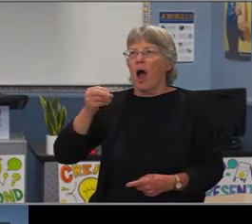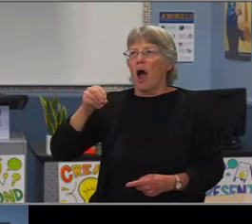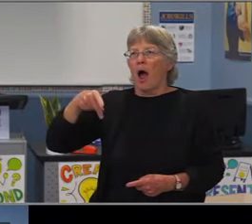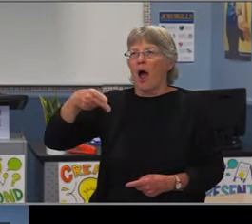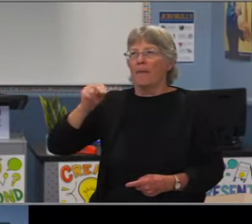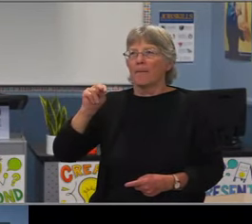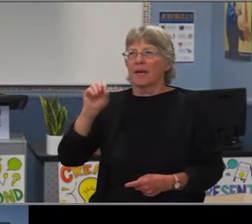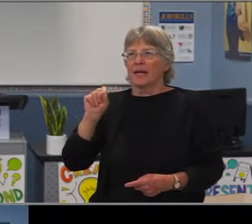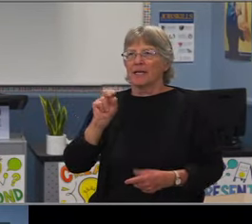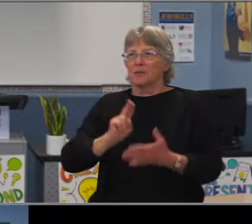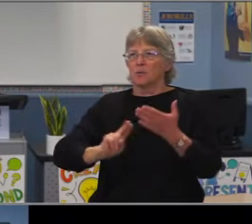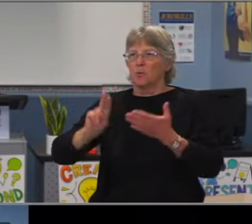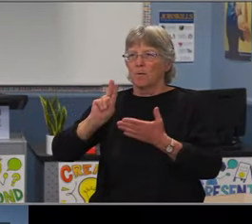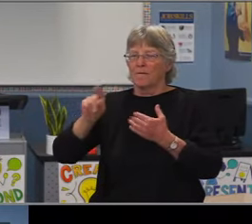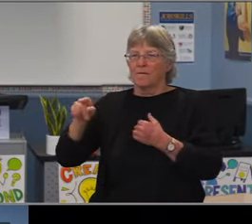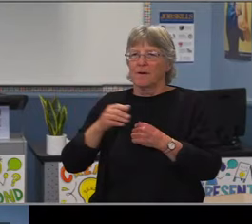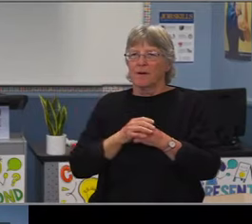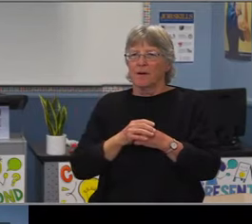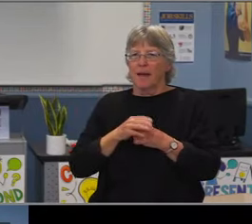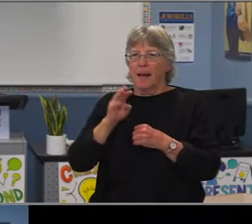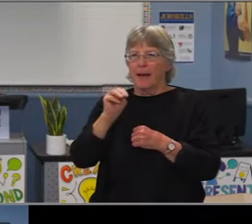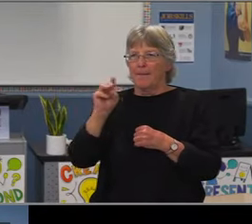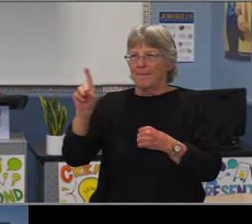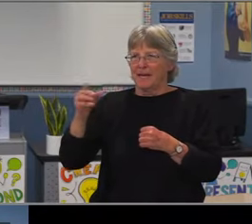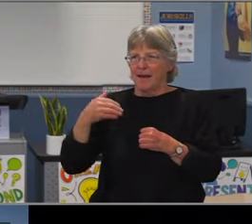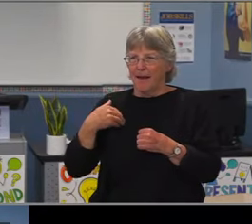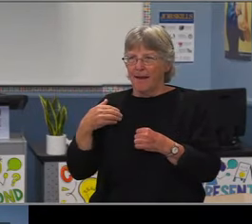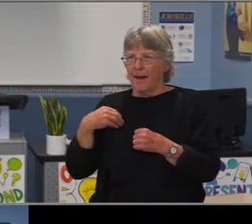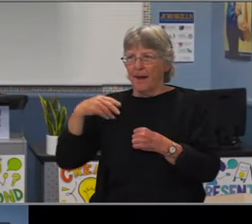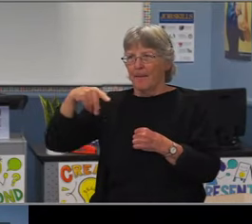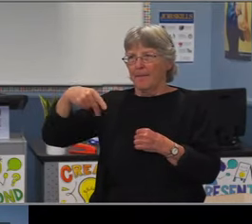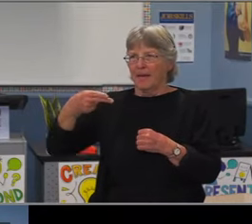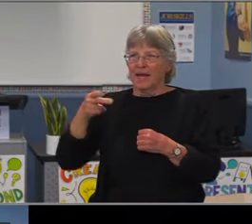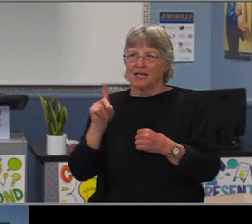for students of color and in particular African-American students.